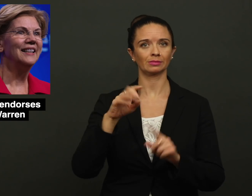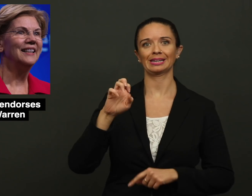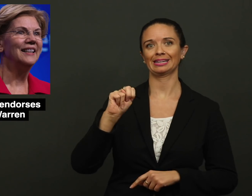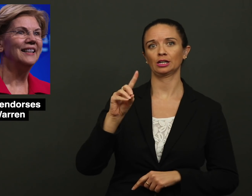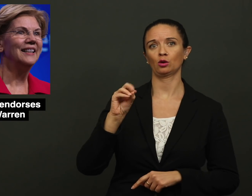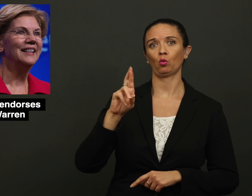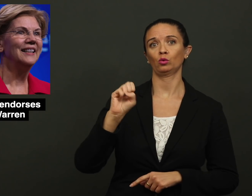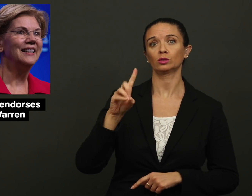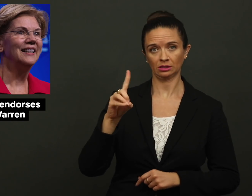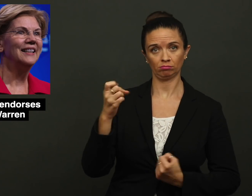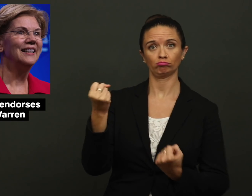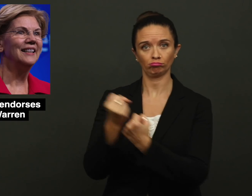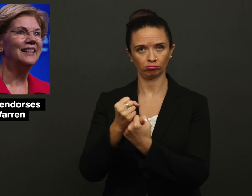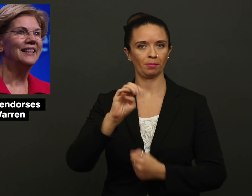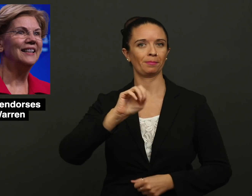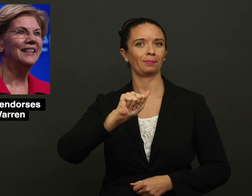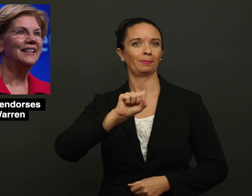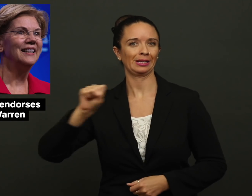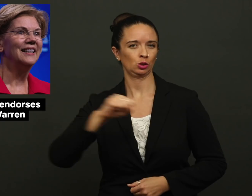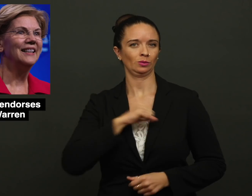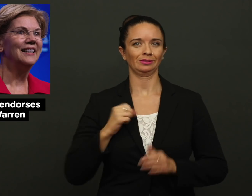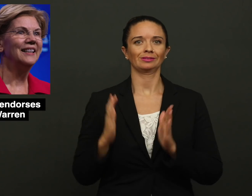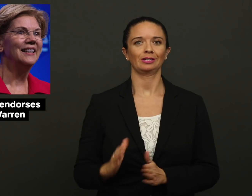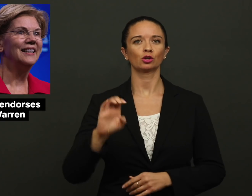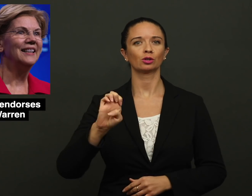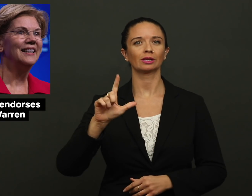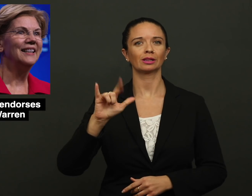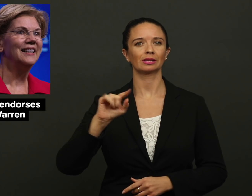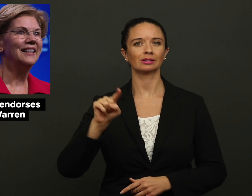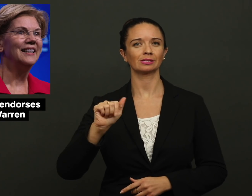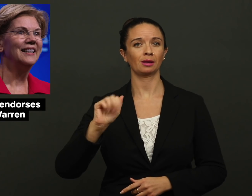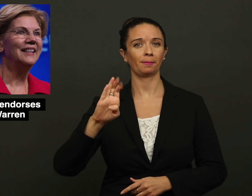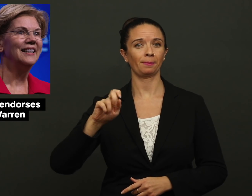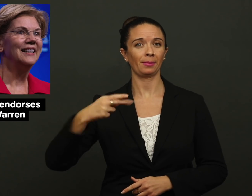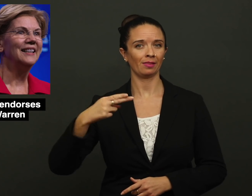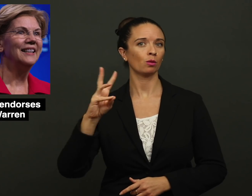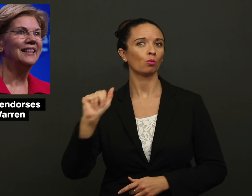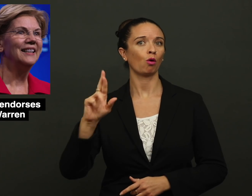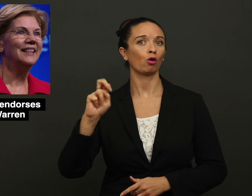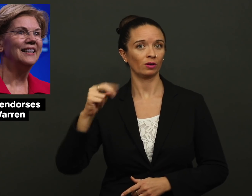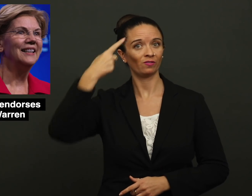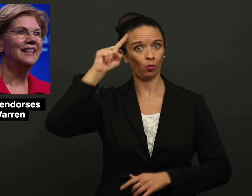has endorsed Massachusetts Sen. Elizabeth Warren